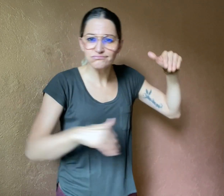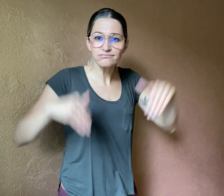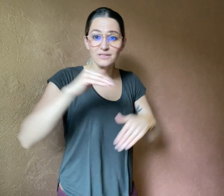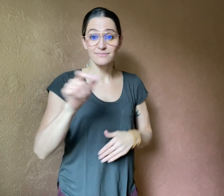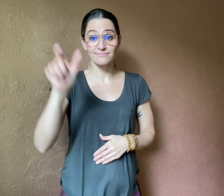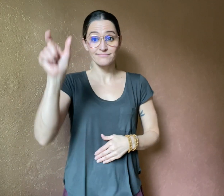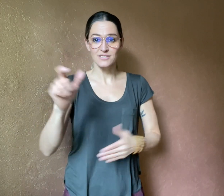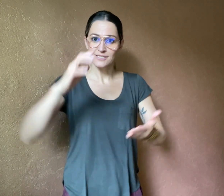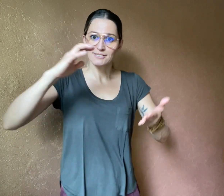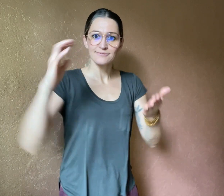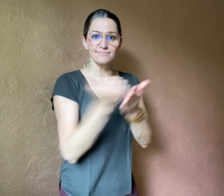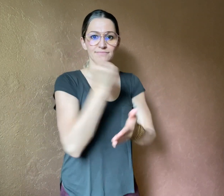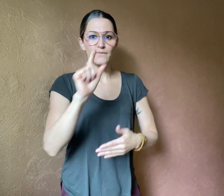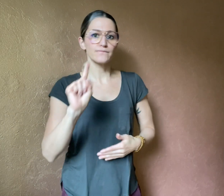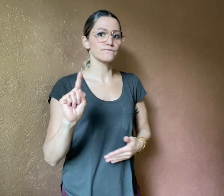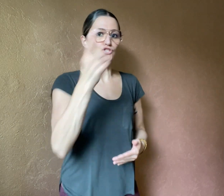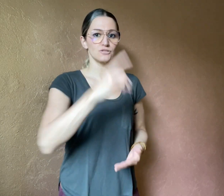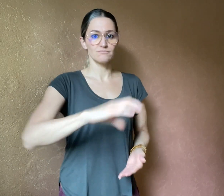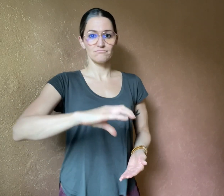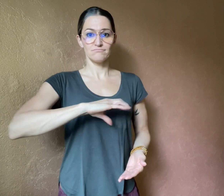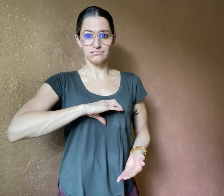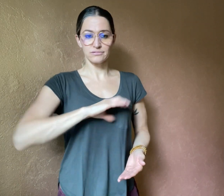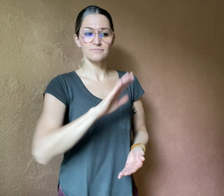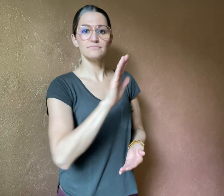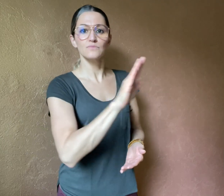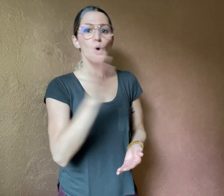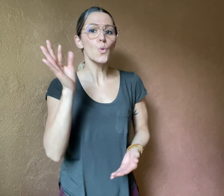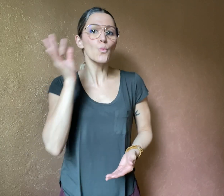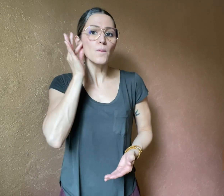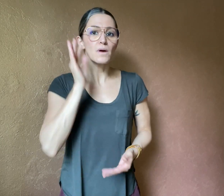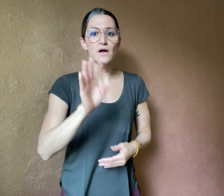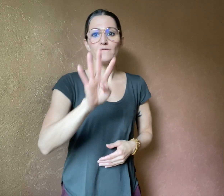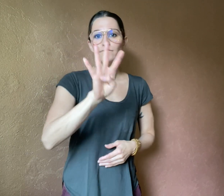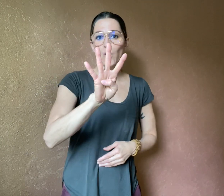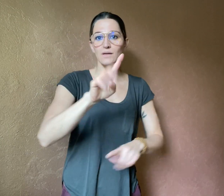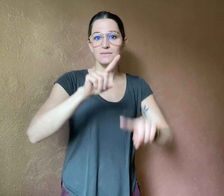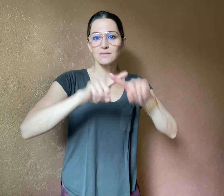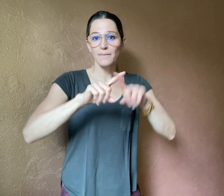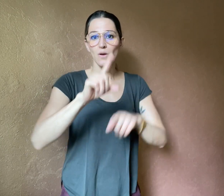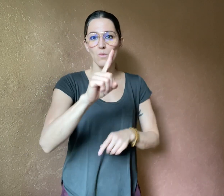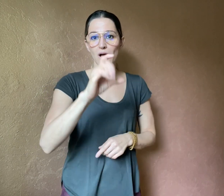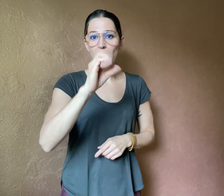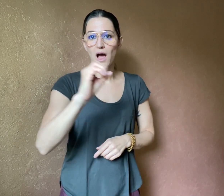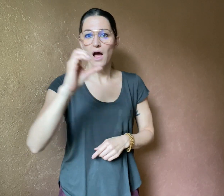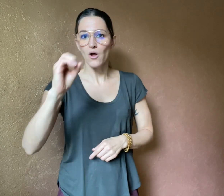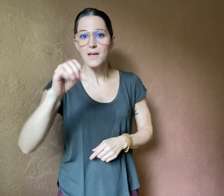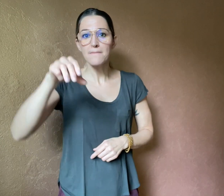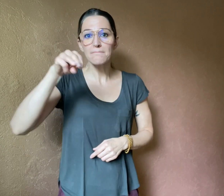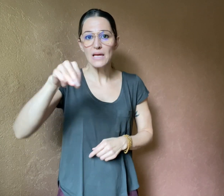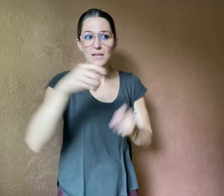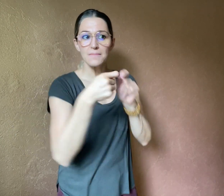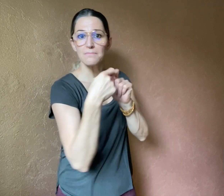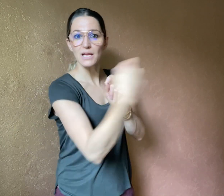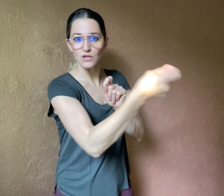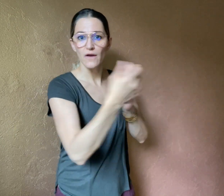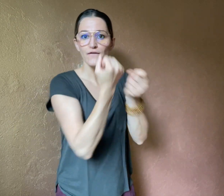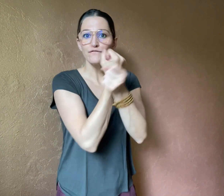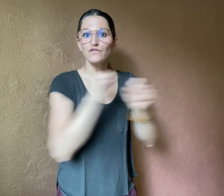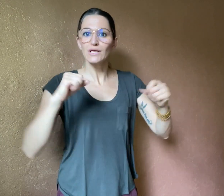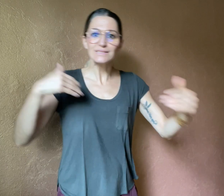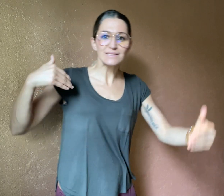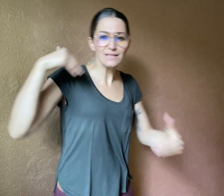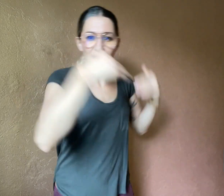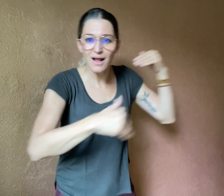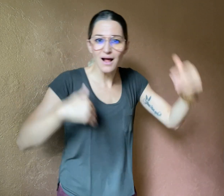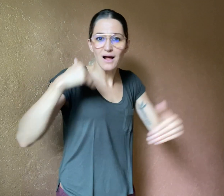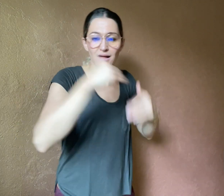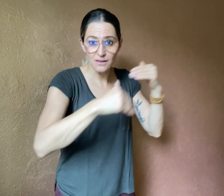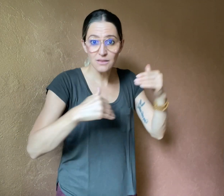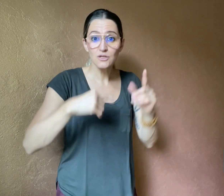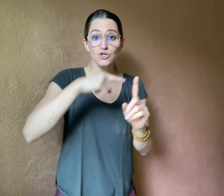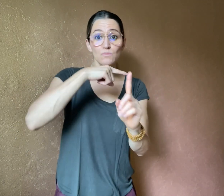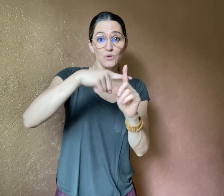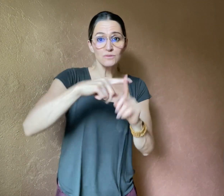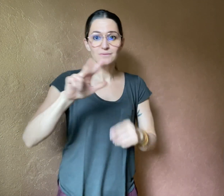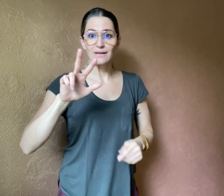She won gold in the Women’s 4 x 100 metre freestyle relay